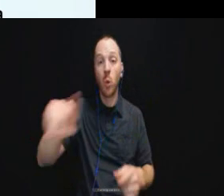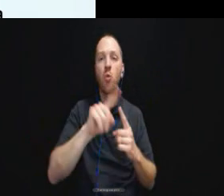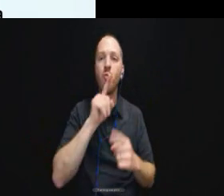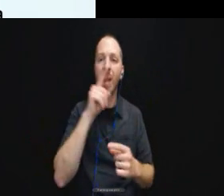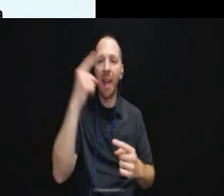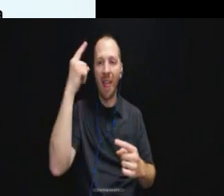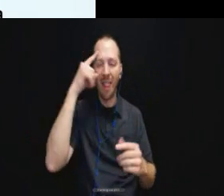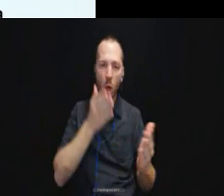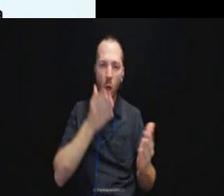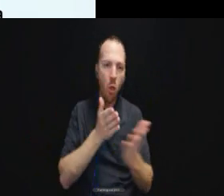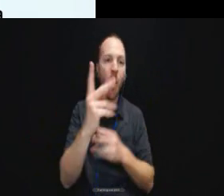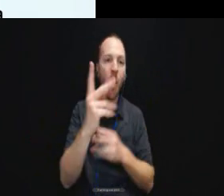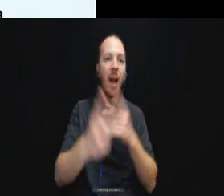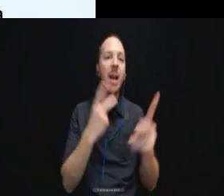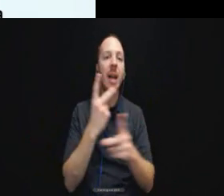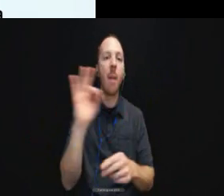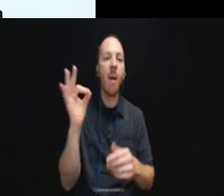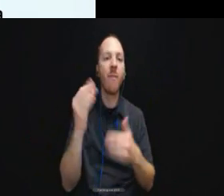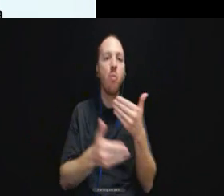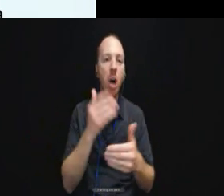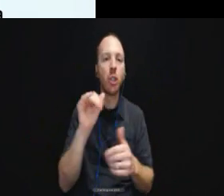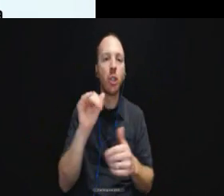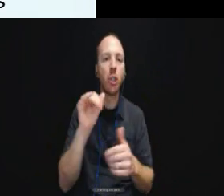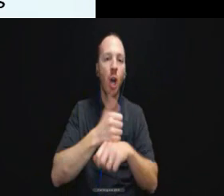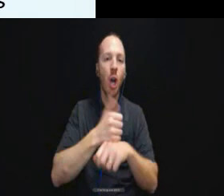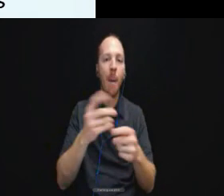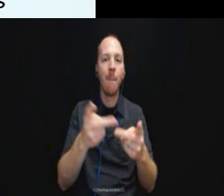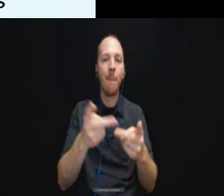are in place to evaluate folk's needs.